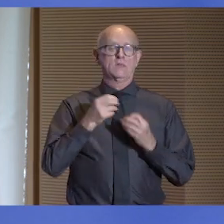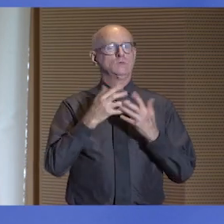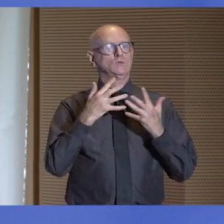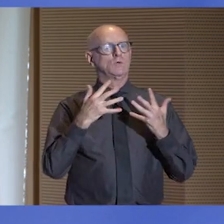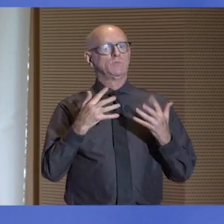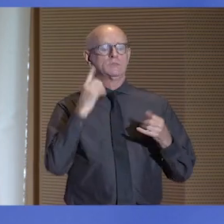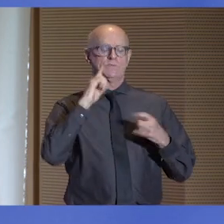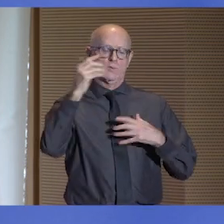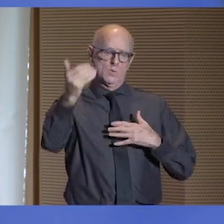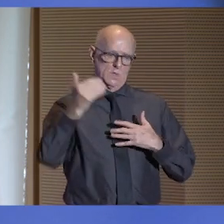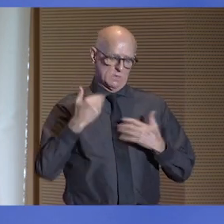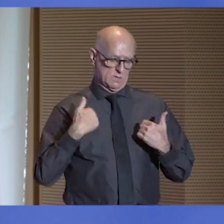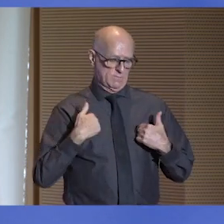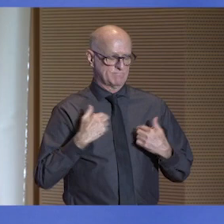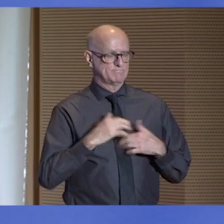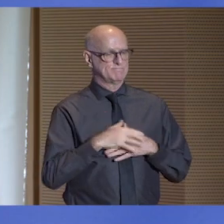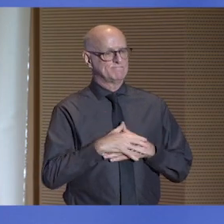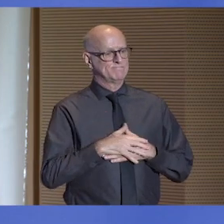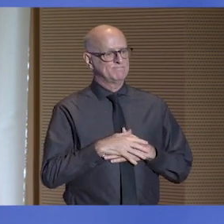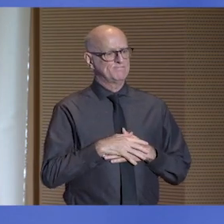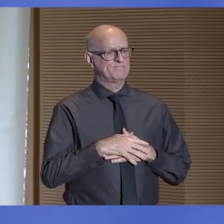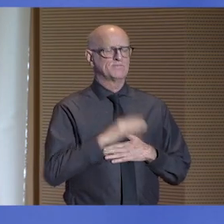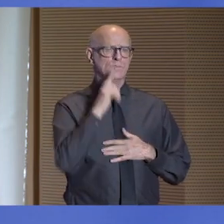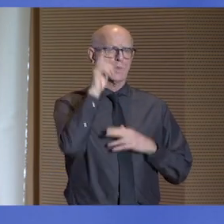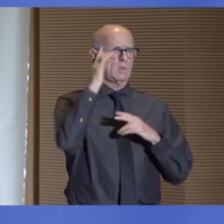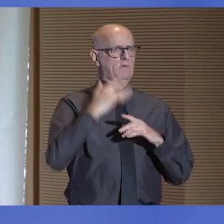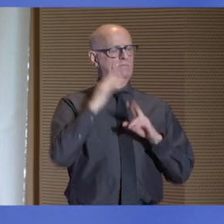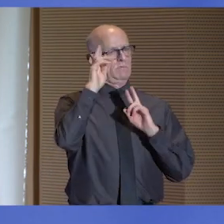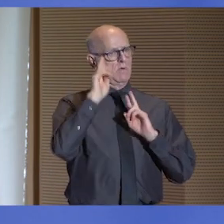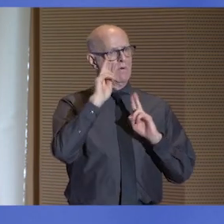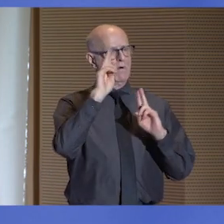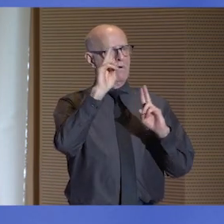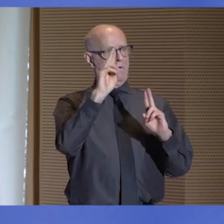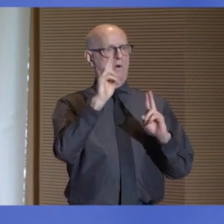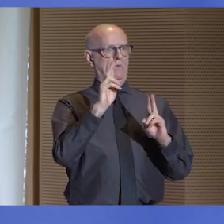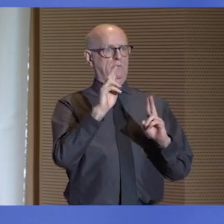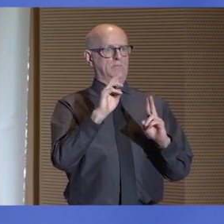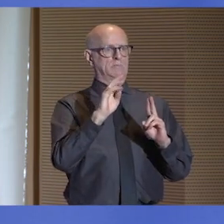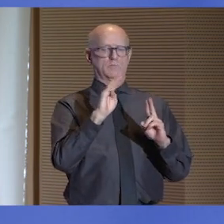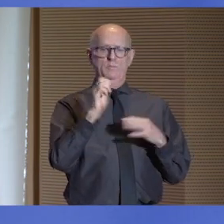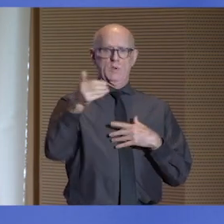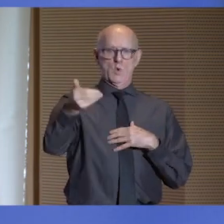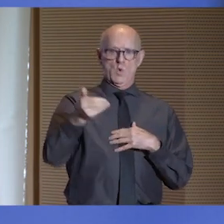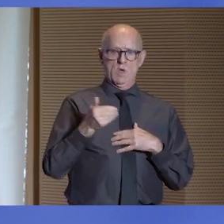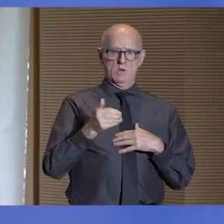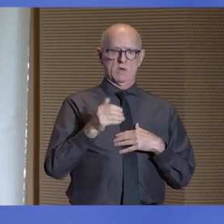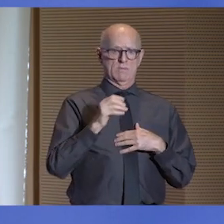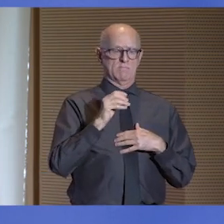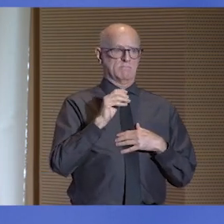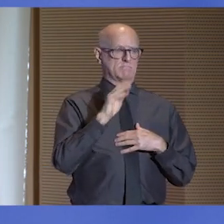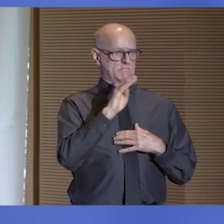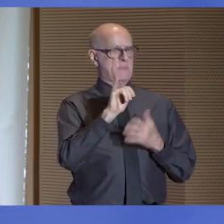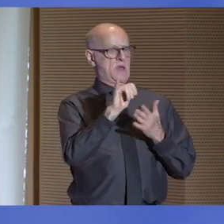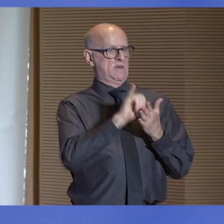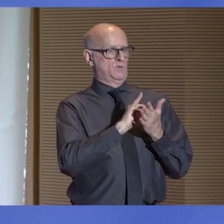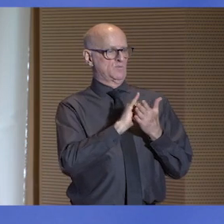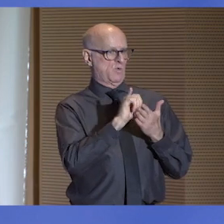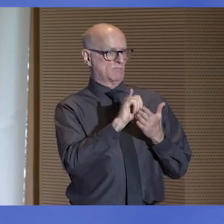for the welcoming. It's an honor to be welcomed by the leader of the board of trustees of my university